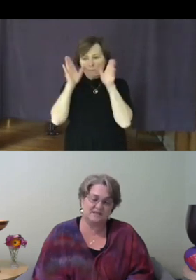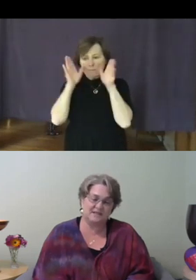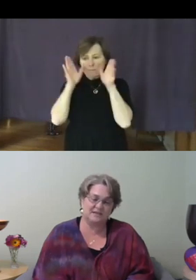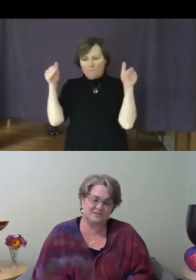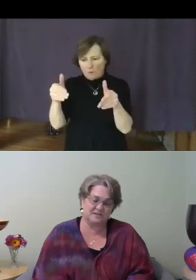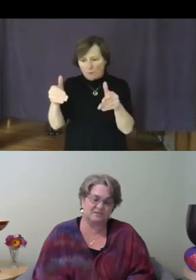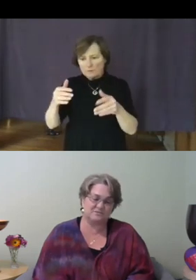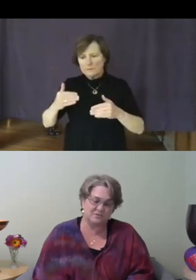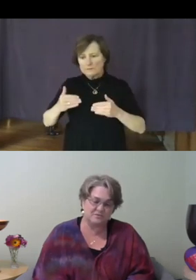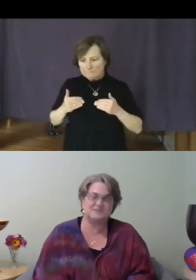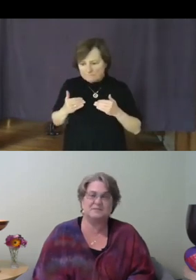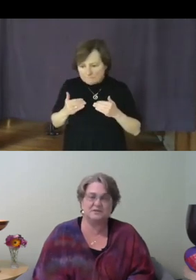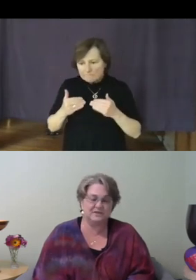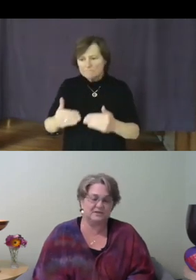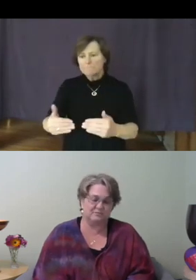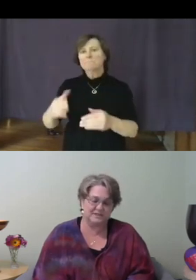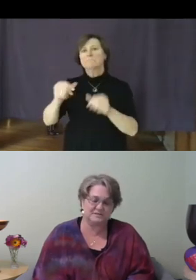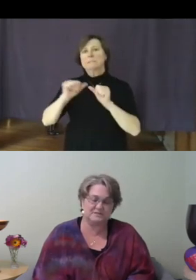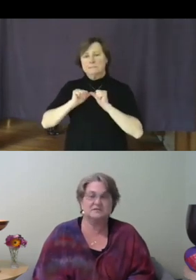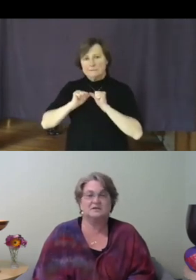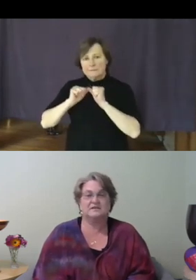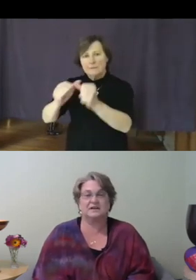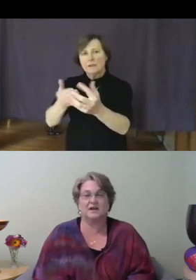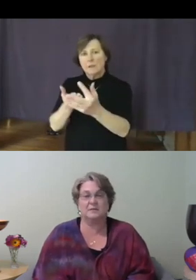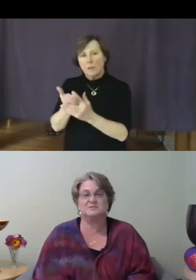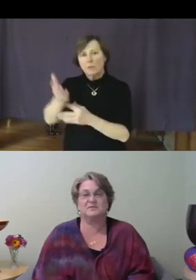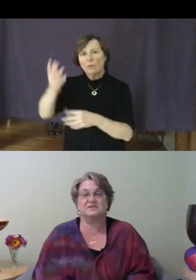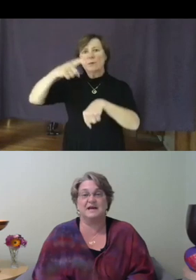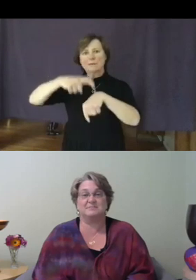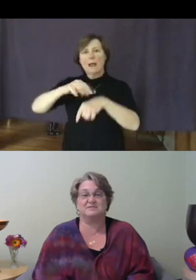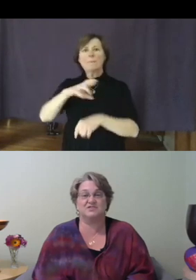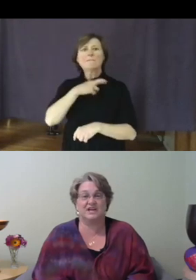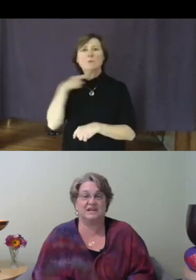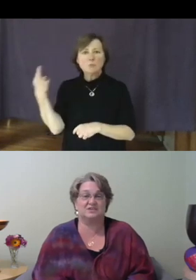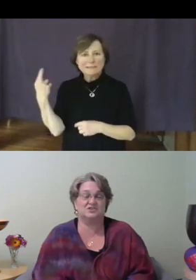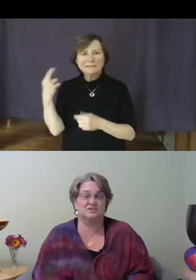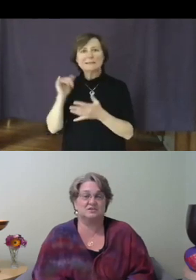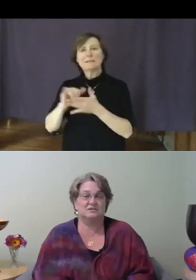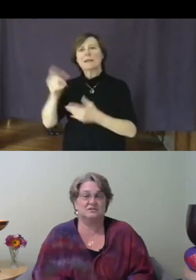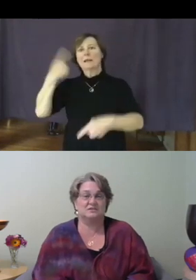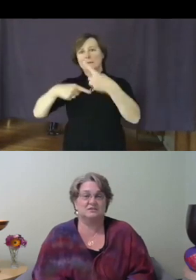ourselves through this period of risk, that comes with Adaptive Change. To